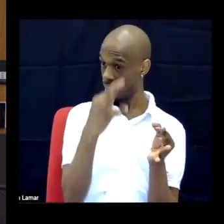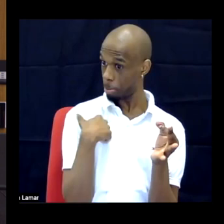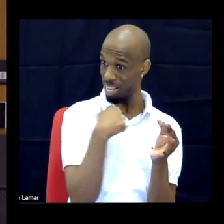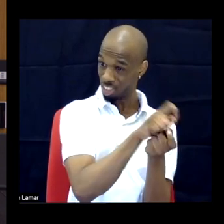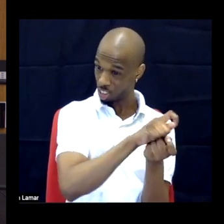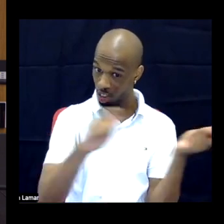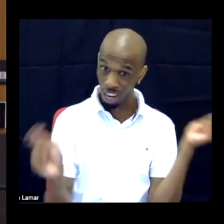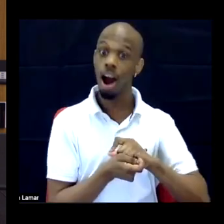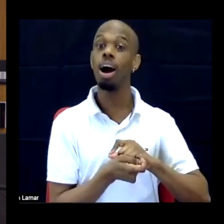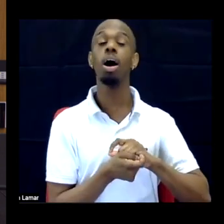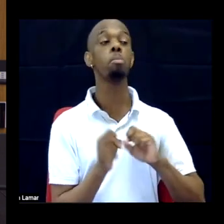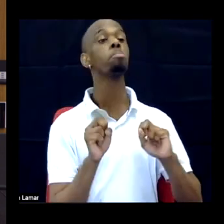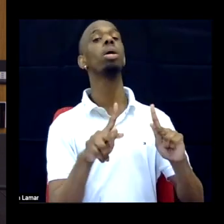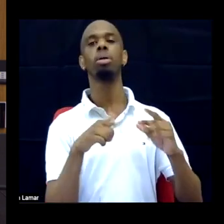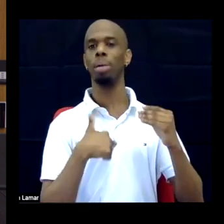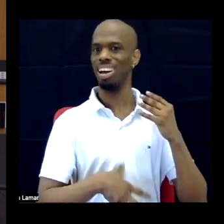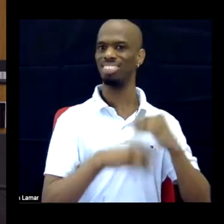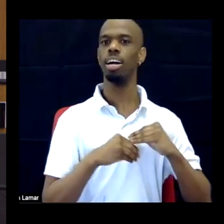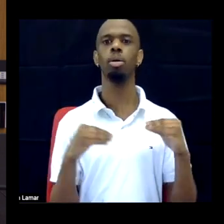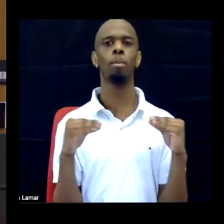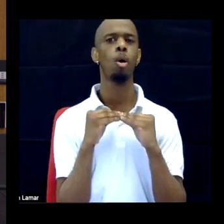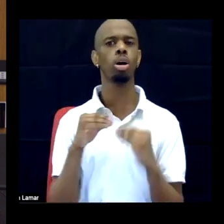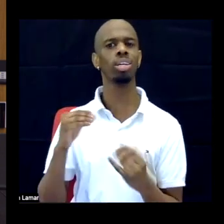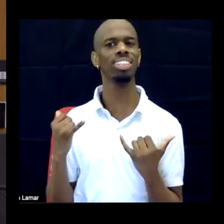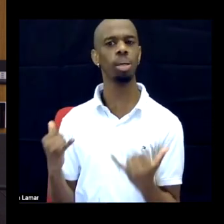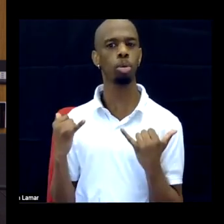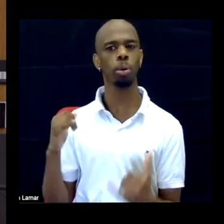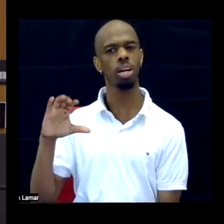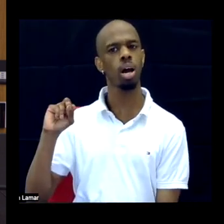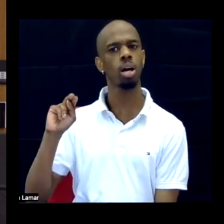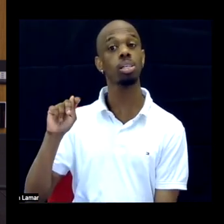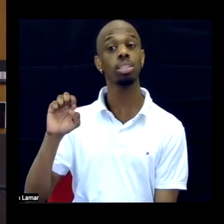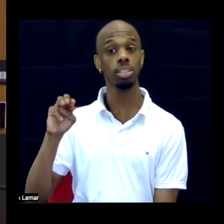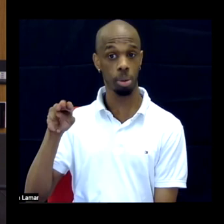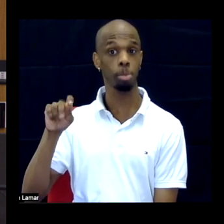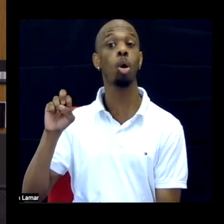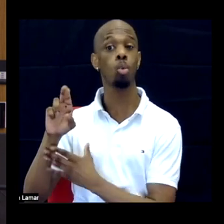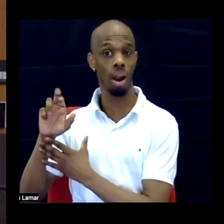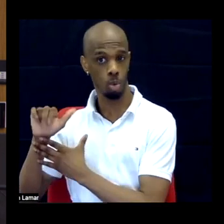That I bring the contemporary and the activist elements, the how to earlier into the book.